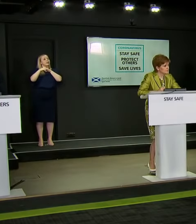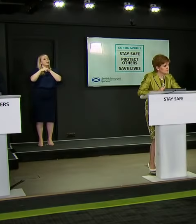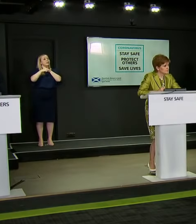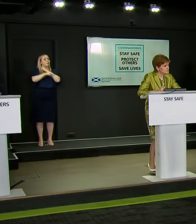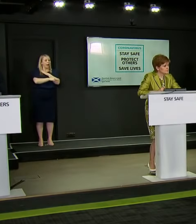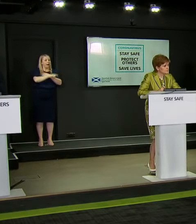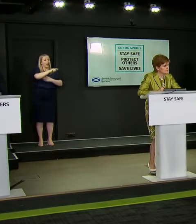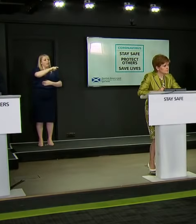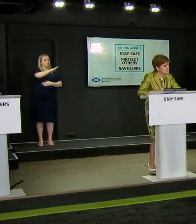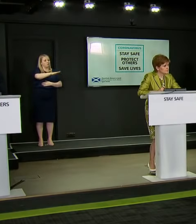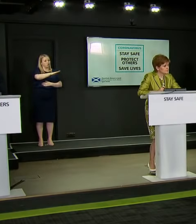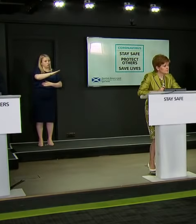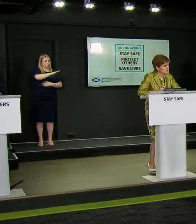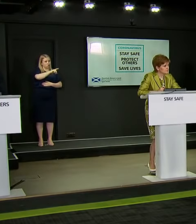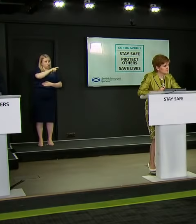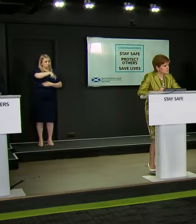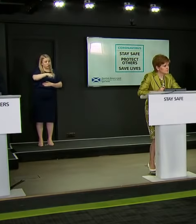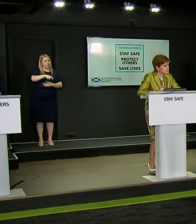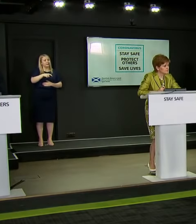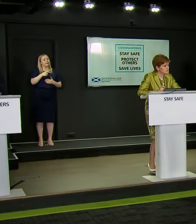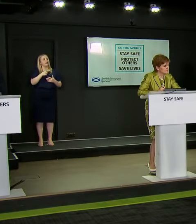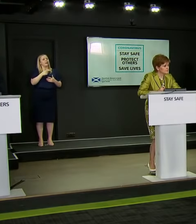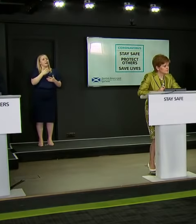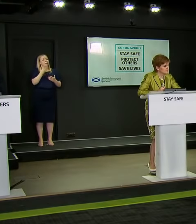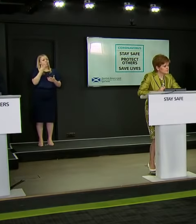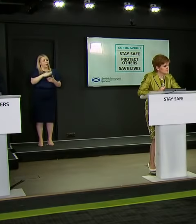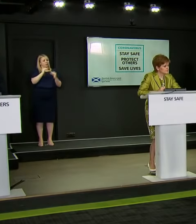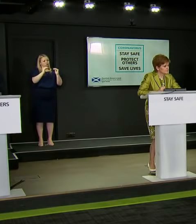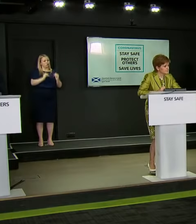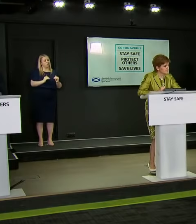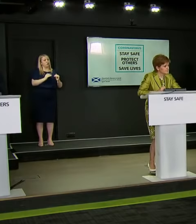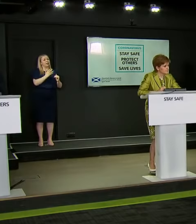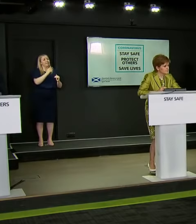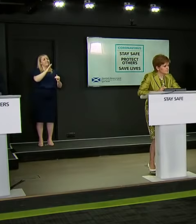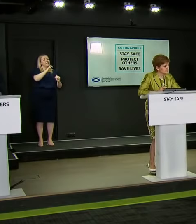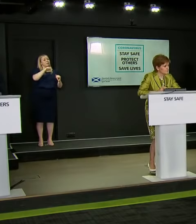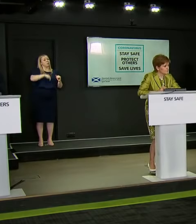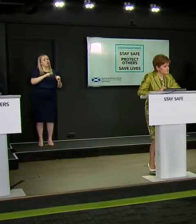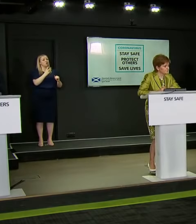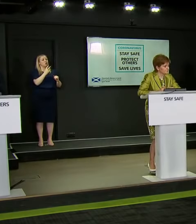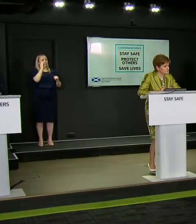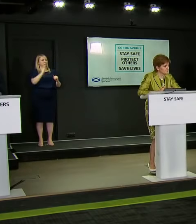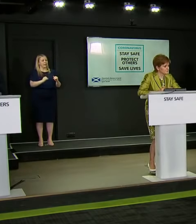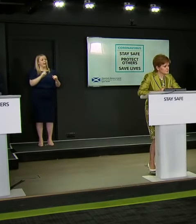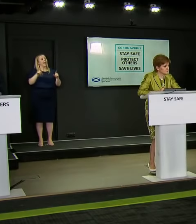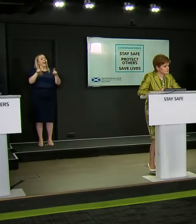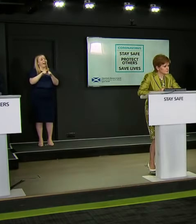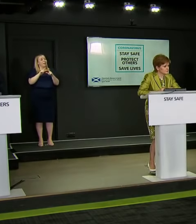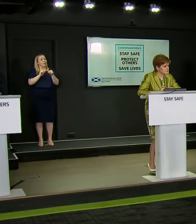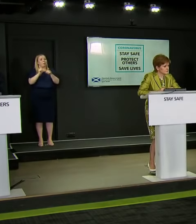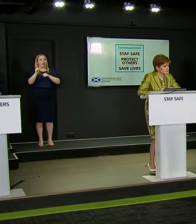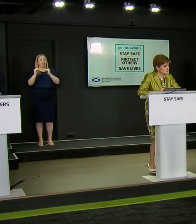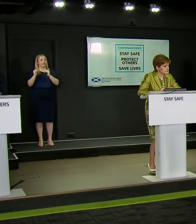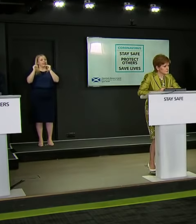15.2 per cent, and for the best of pupils, the results were reduced by just 6.9.